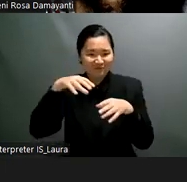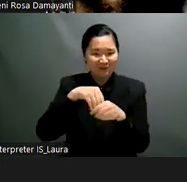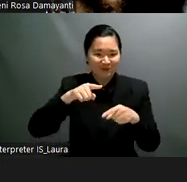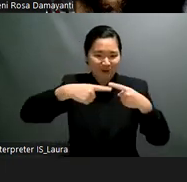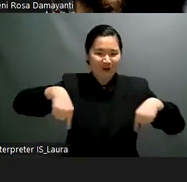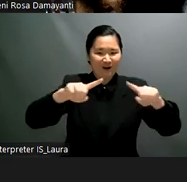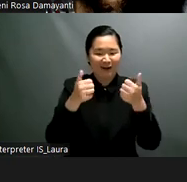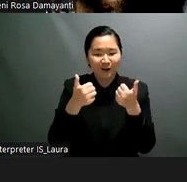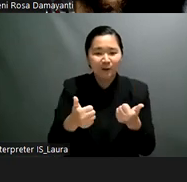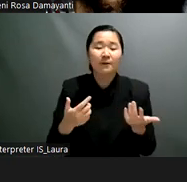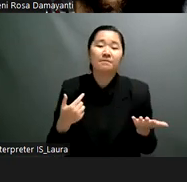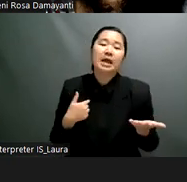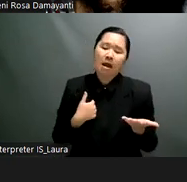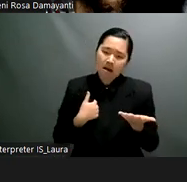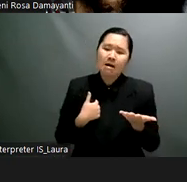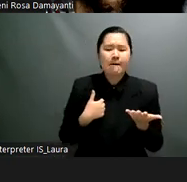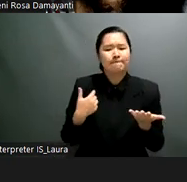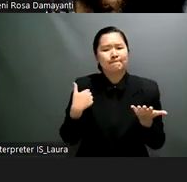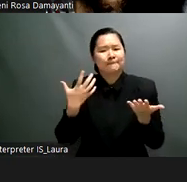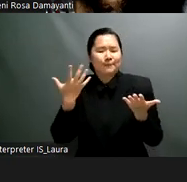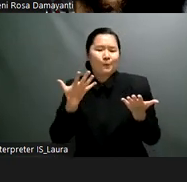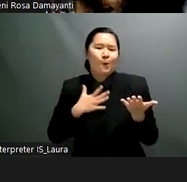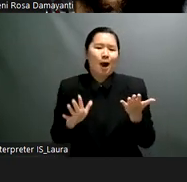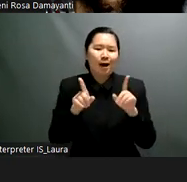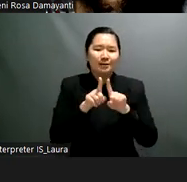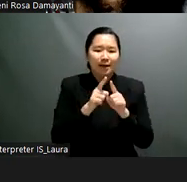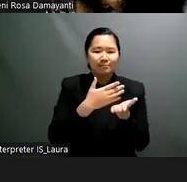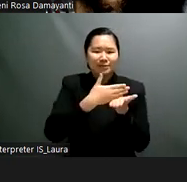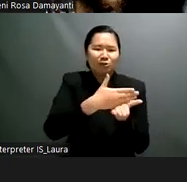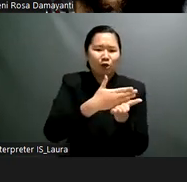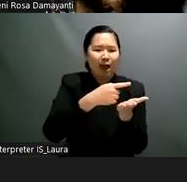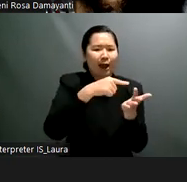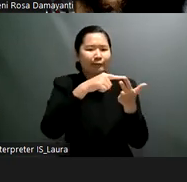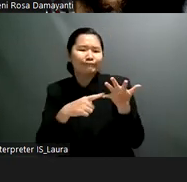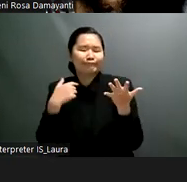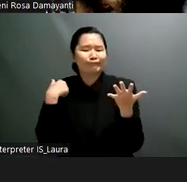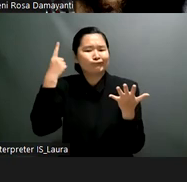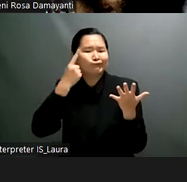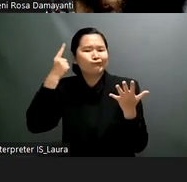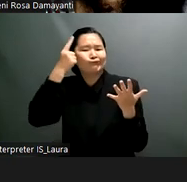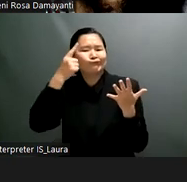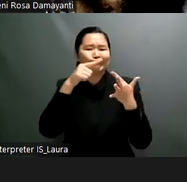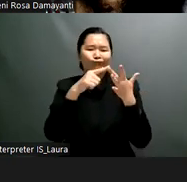when education is venturing into a new digital arena i know of course digital education has